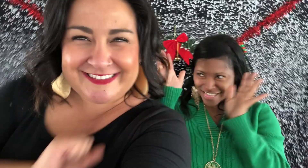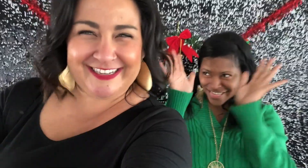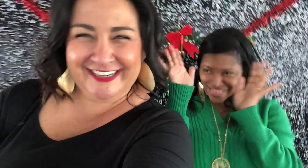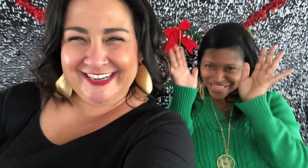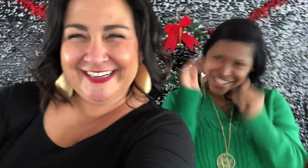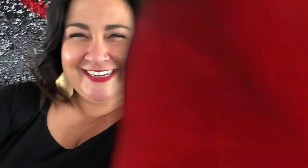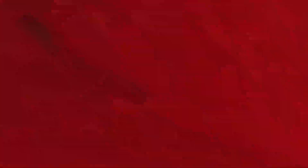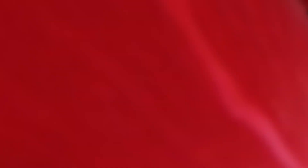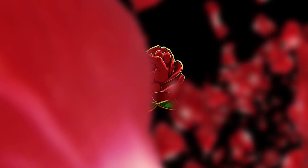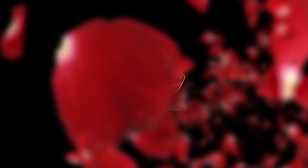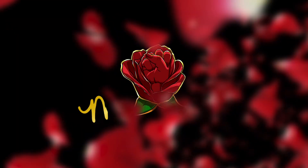Yes! I'm so excited!!